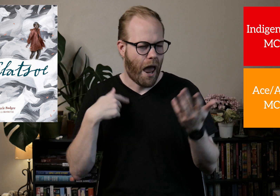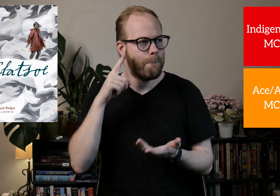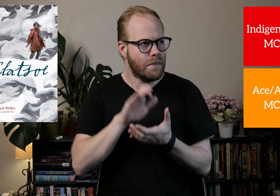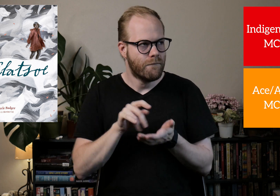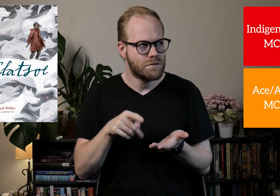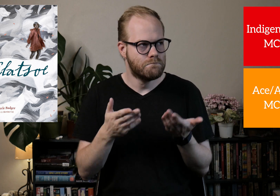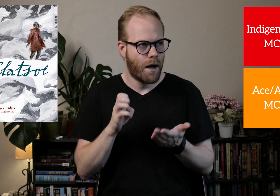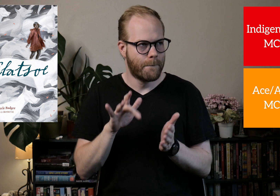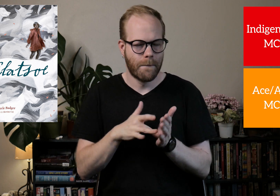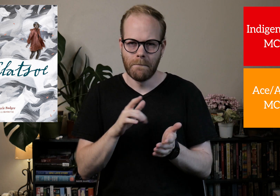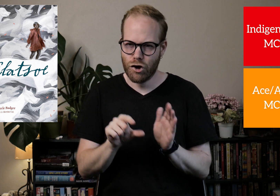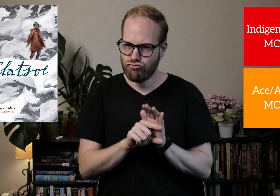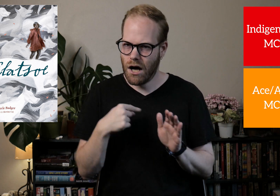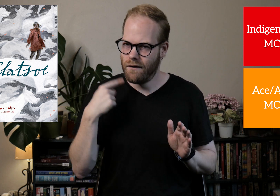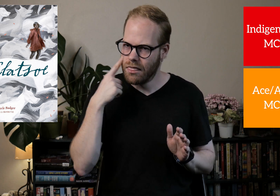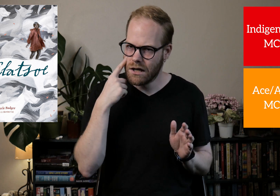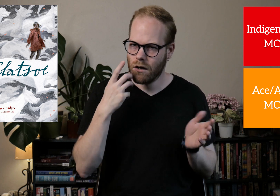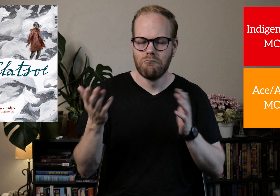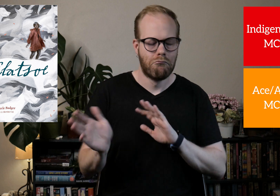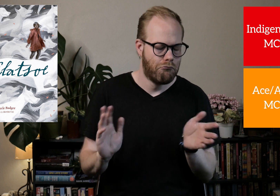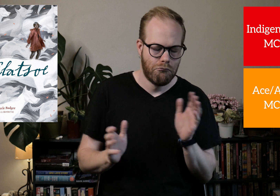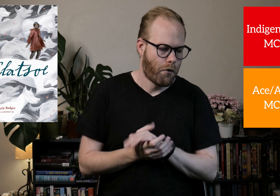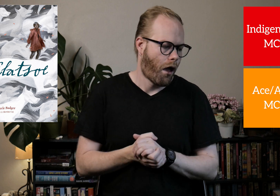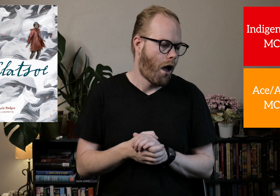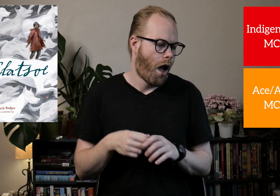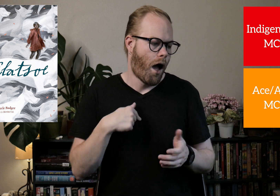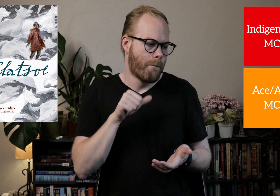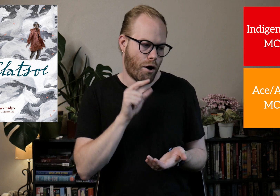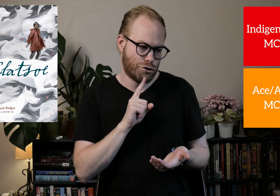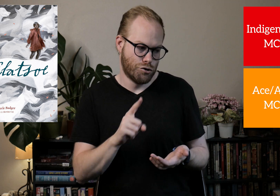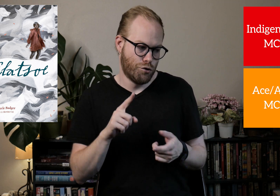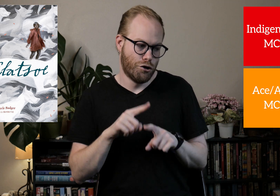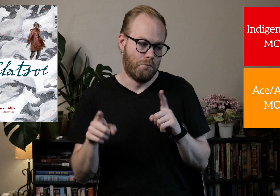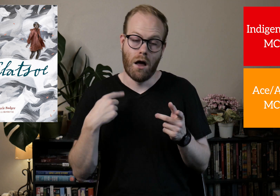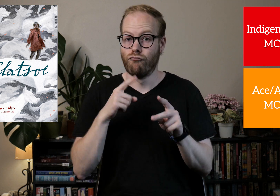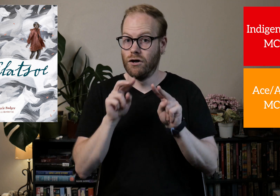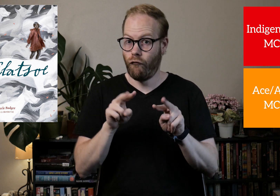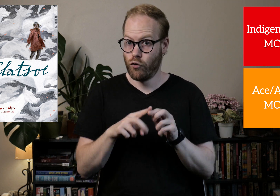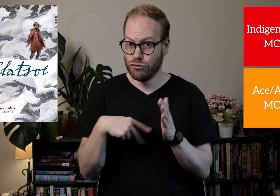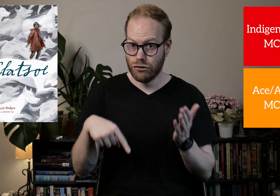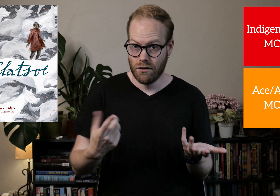I believe this might be middle grade, I think? I'm not sure, but I really look forward to reading this!